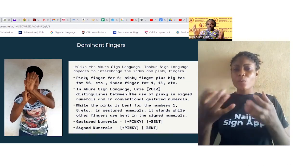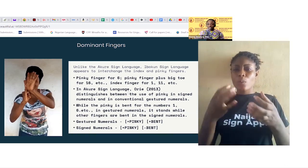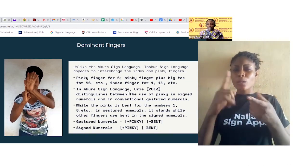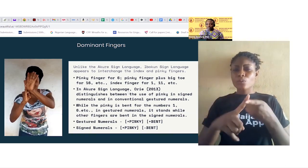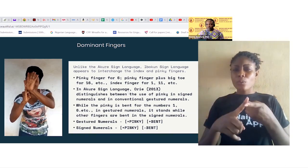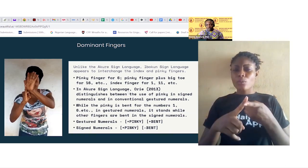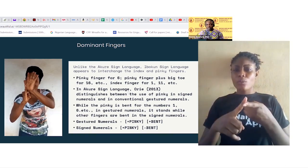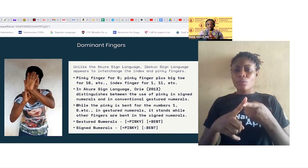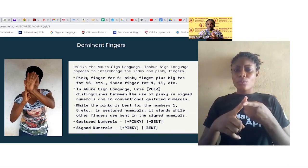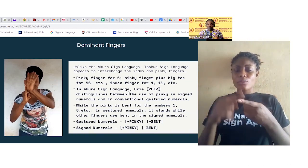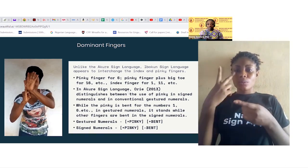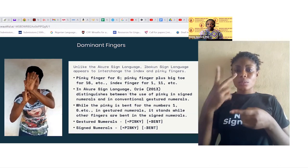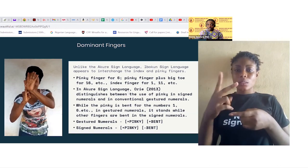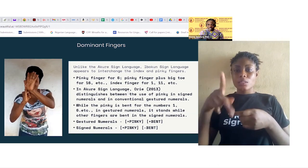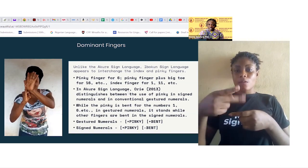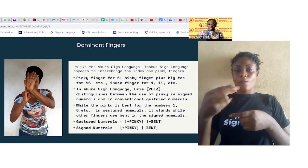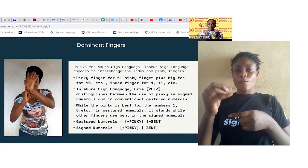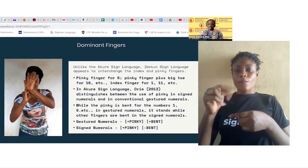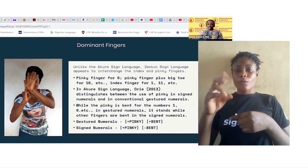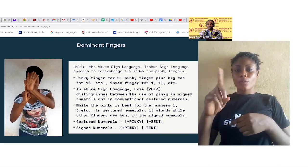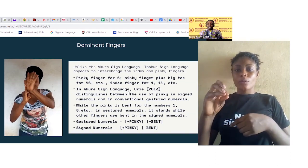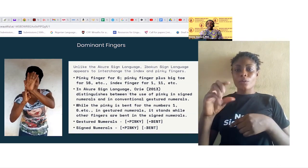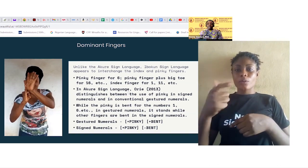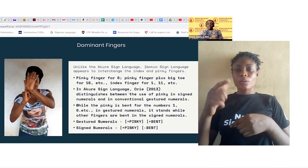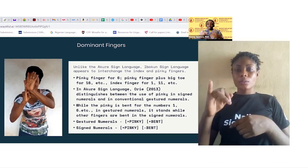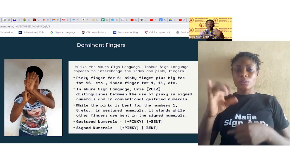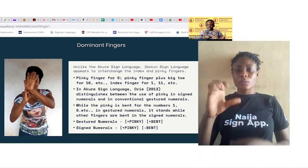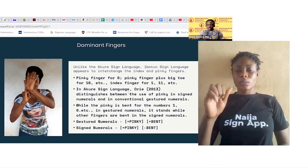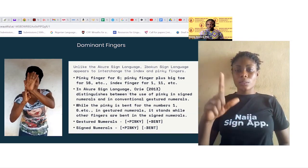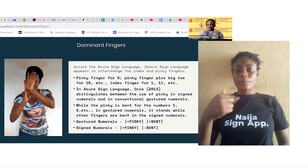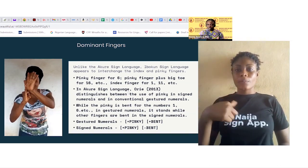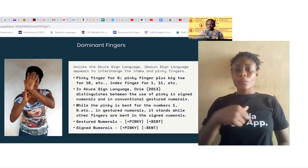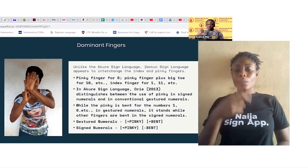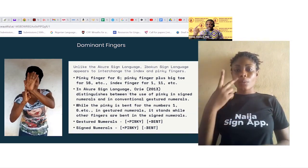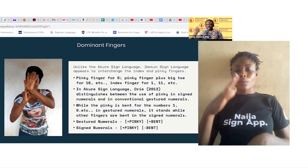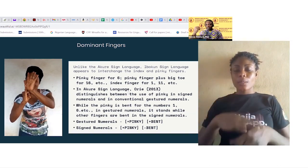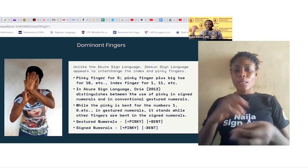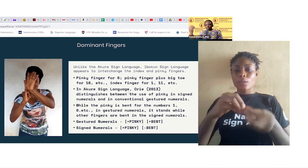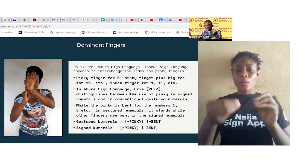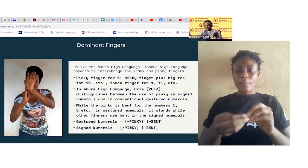look at it phonologically you look at gestured numerals - [+PINKY] [+BENT],